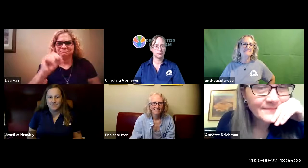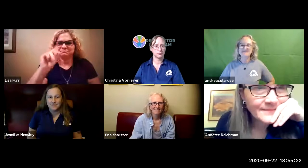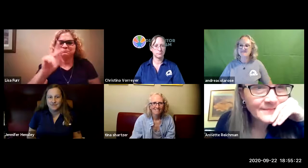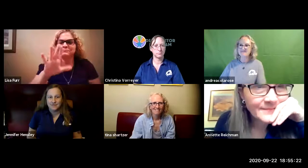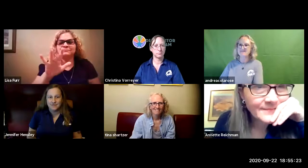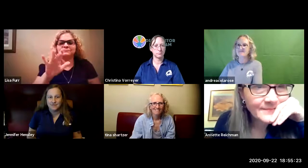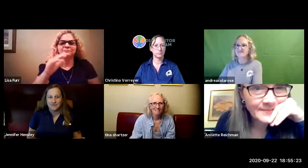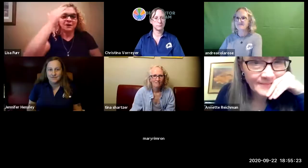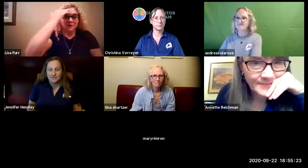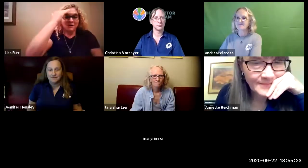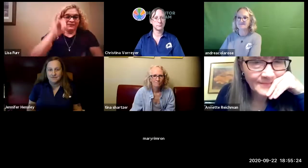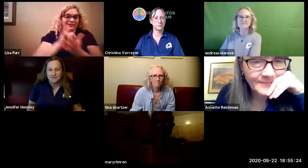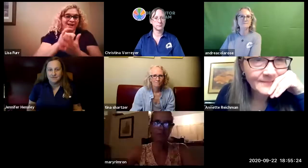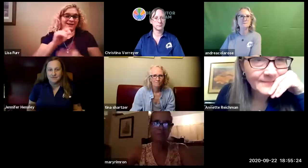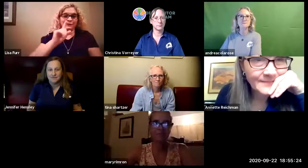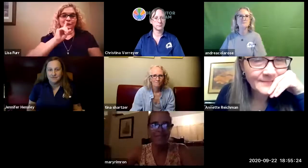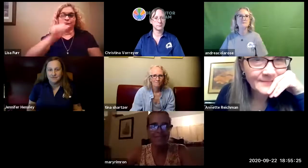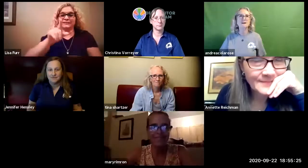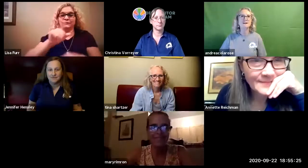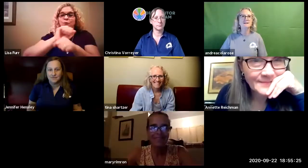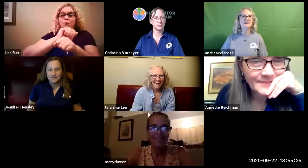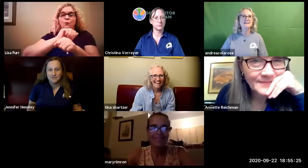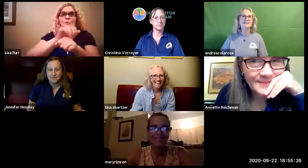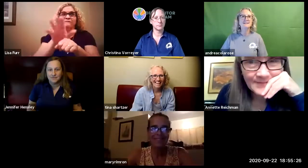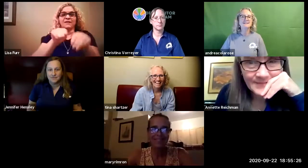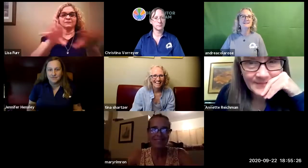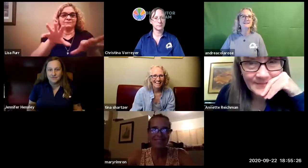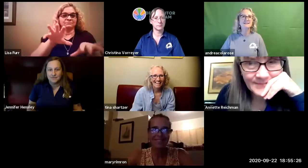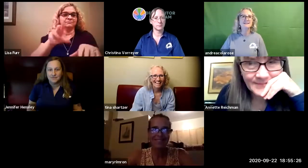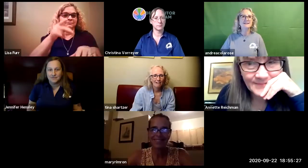so we can all see who's on um